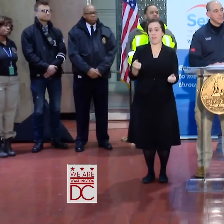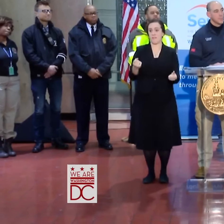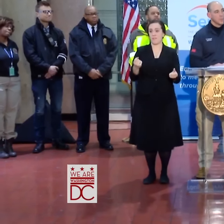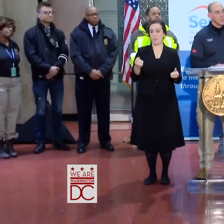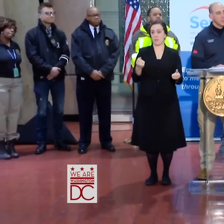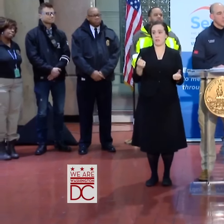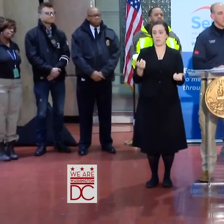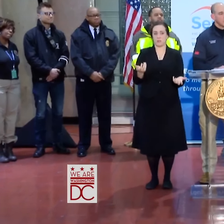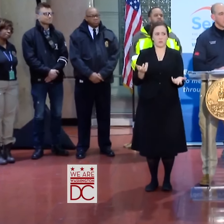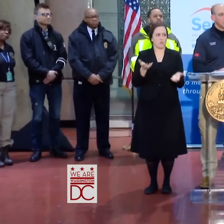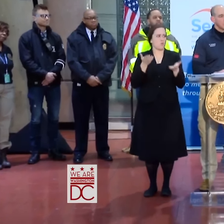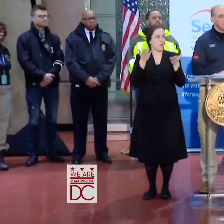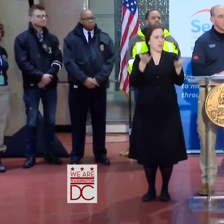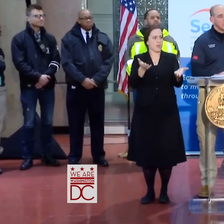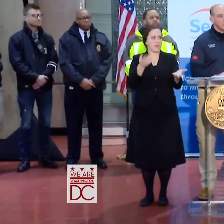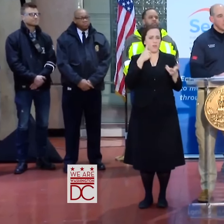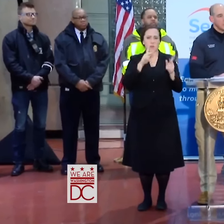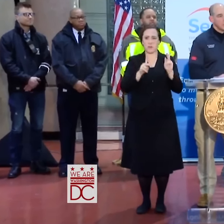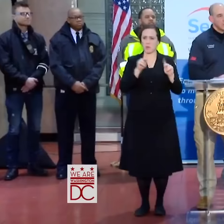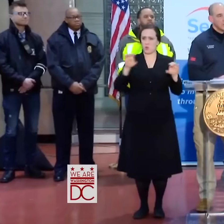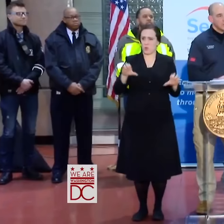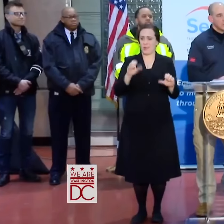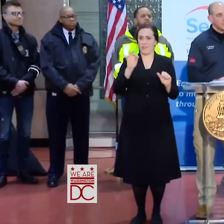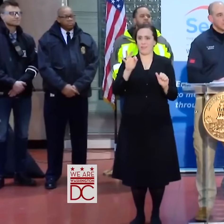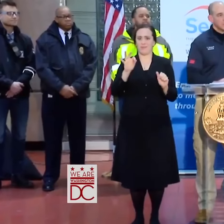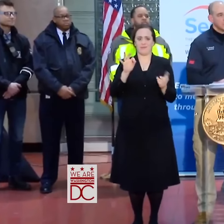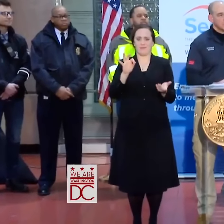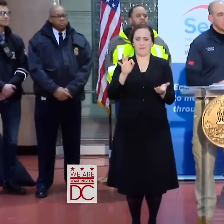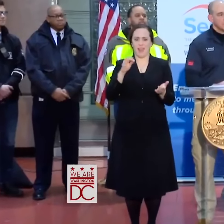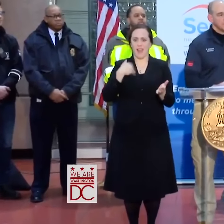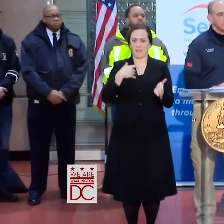COULDN'T GET IN THEIR CARS AND GET OUT IN THE STREETS. WHAT DO YOU RECOMMEND PEOPLE DO IF THEY HAVE ESSENTIAL JOBS AND